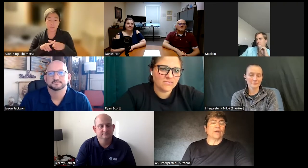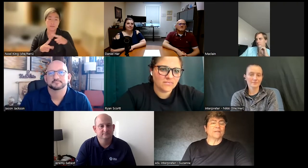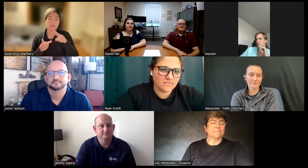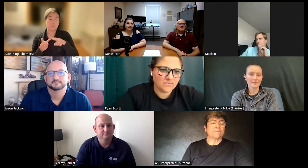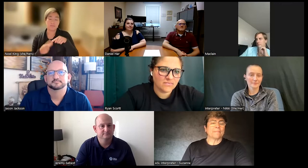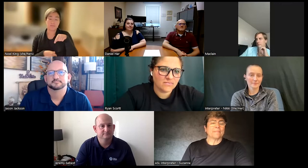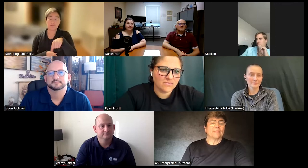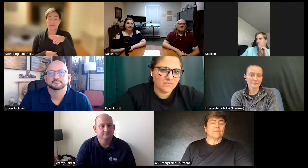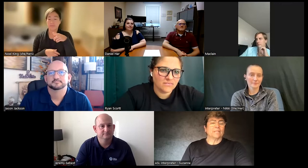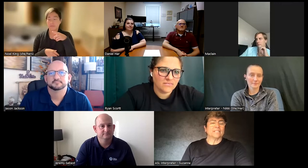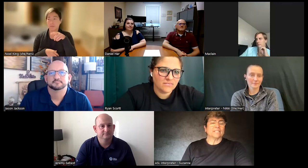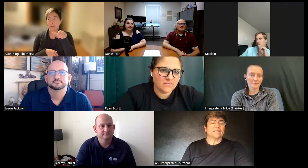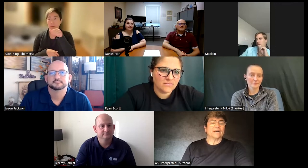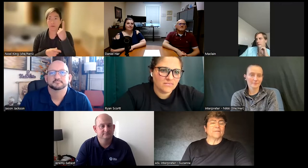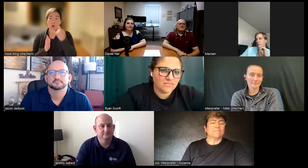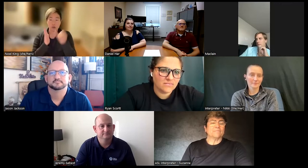going plus